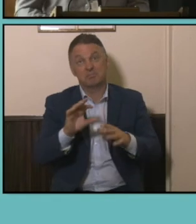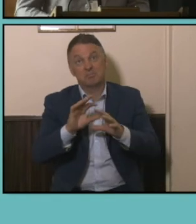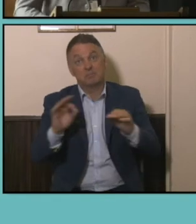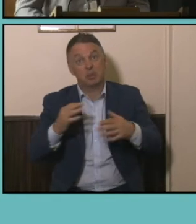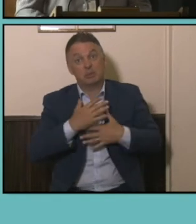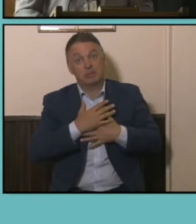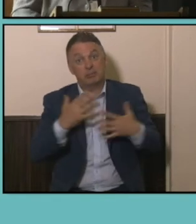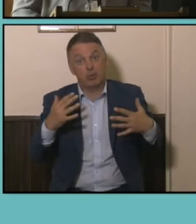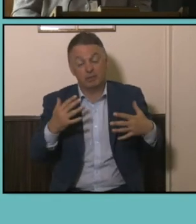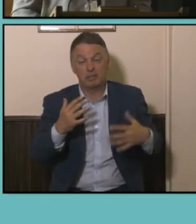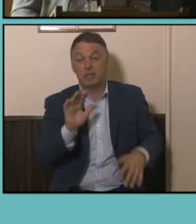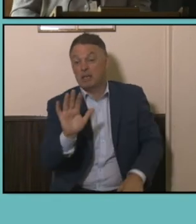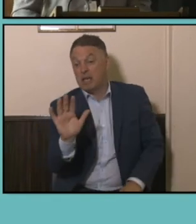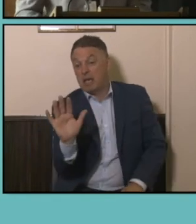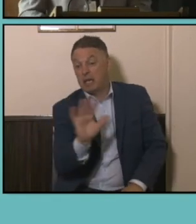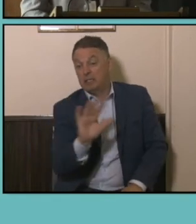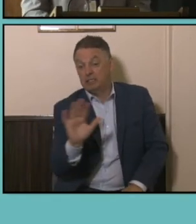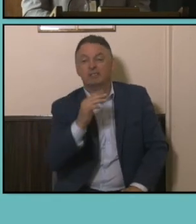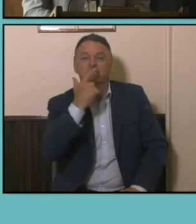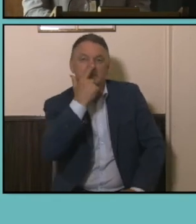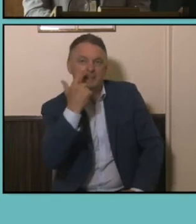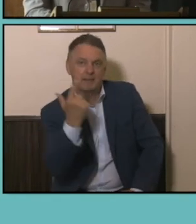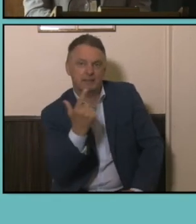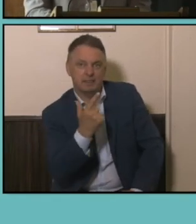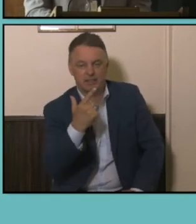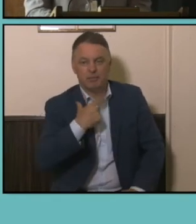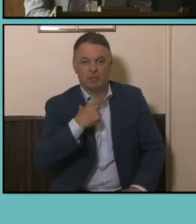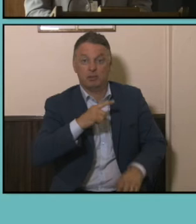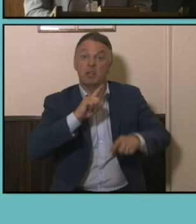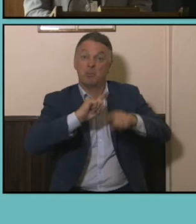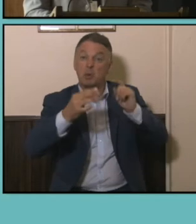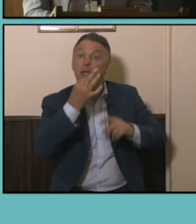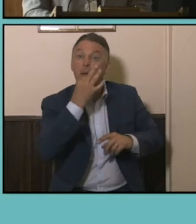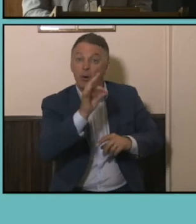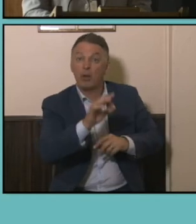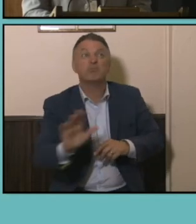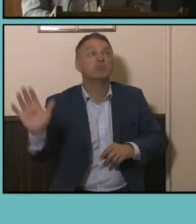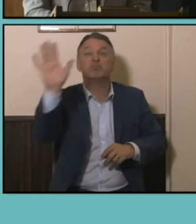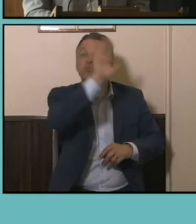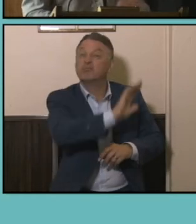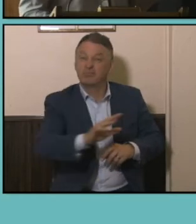with a median age of 17 given how young most umpires are. This is also the case